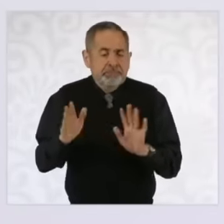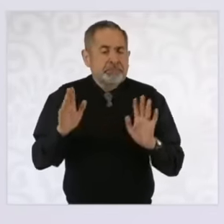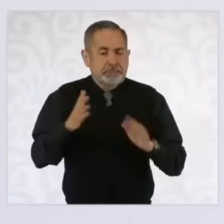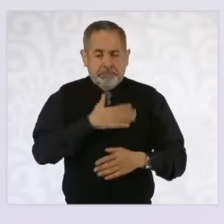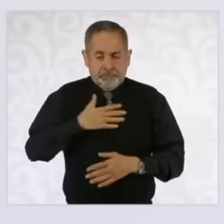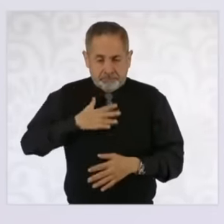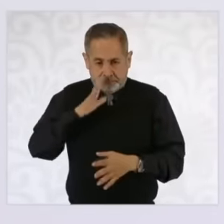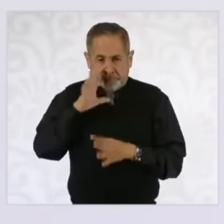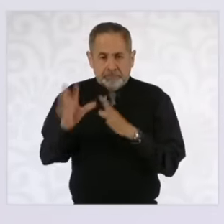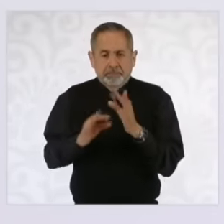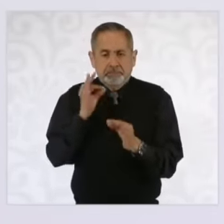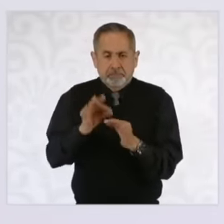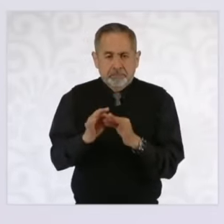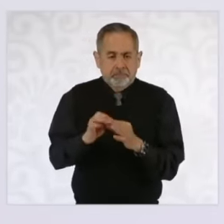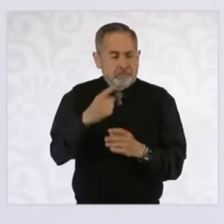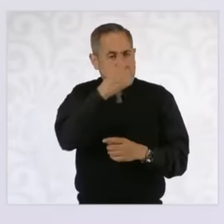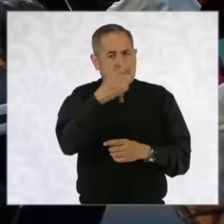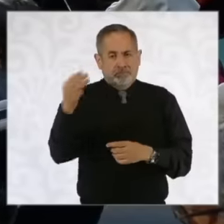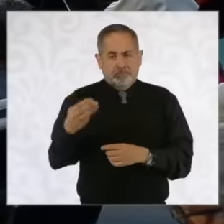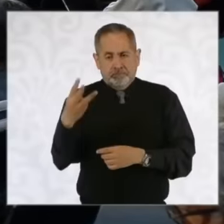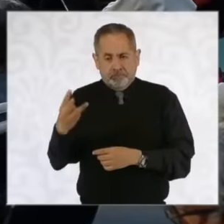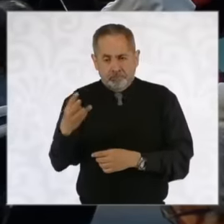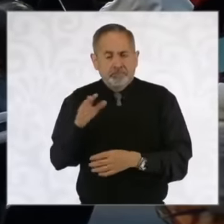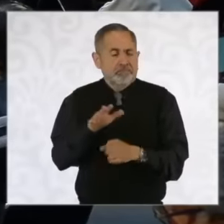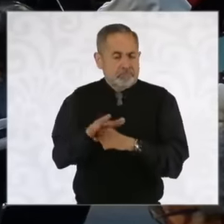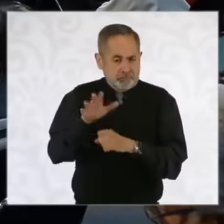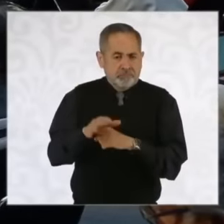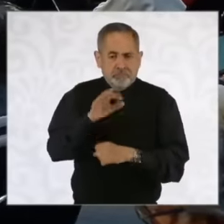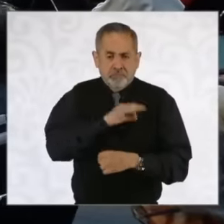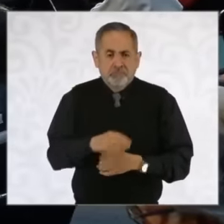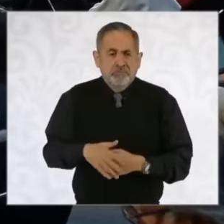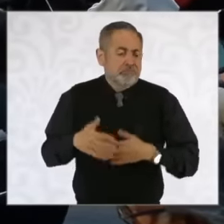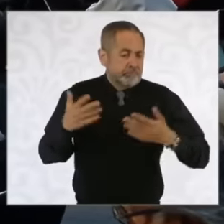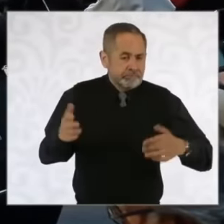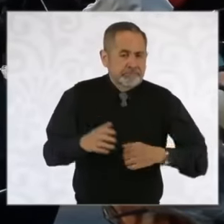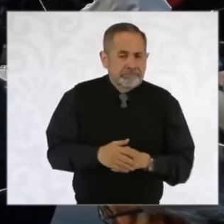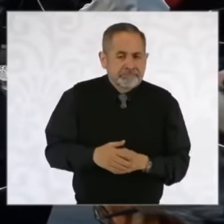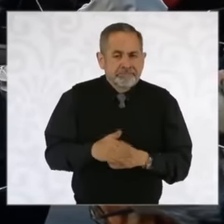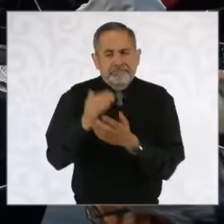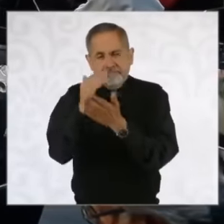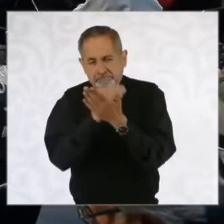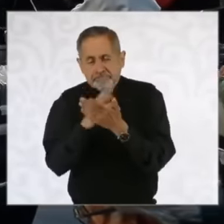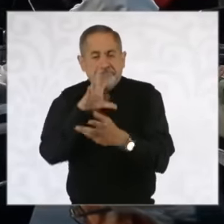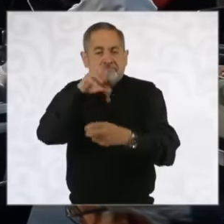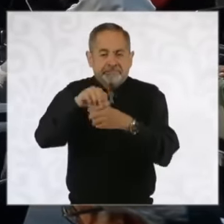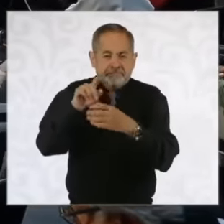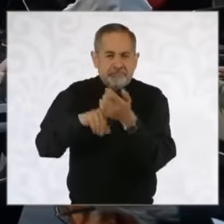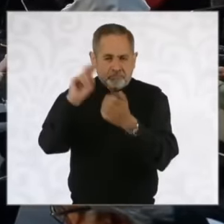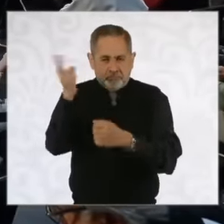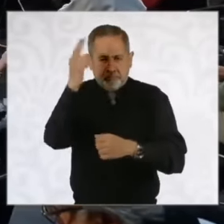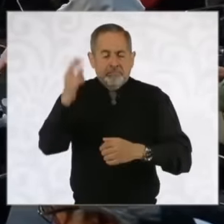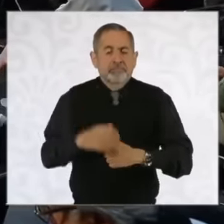a third part, we are going to dedicate a lot to higher education as well. Of course. Yes, the